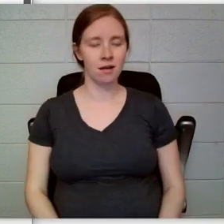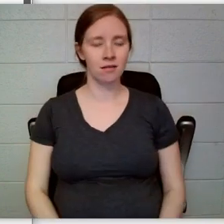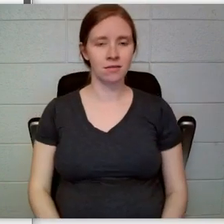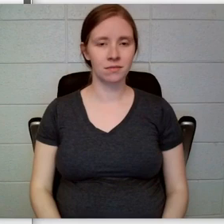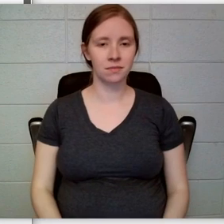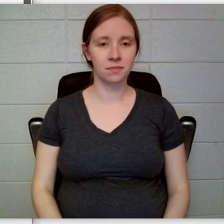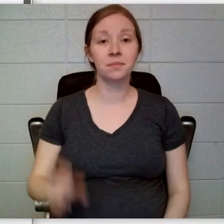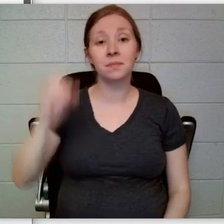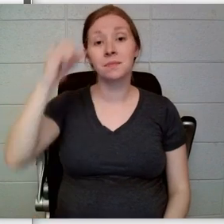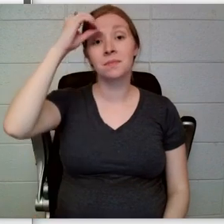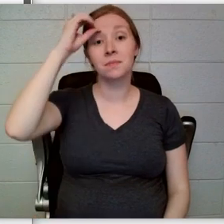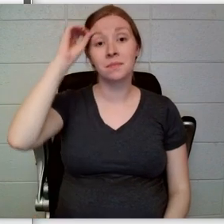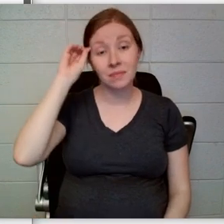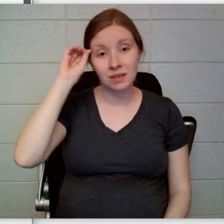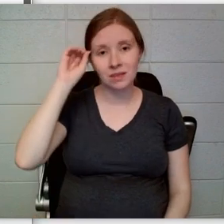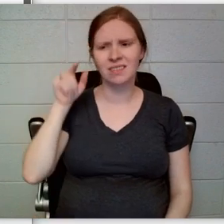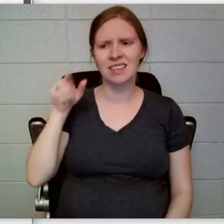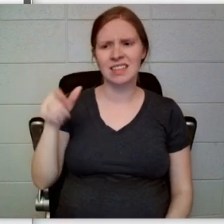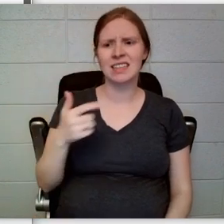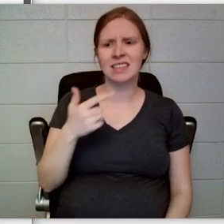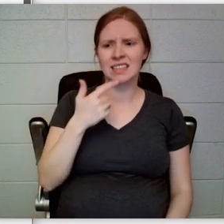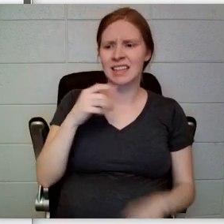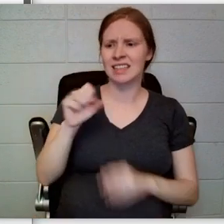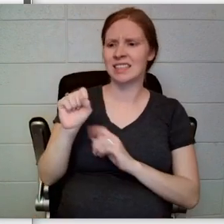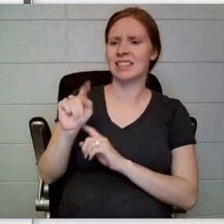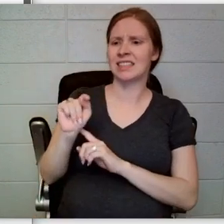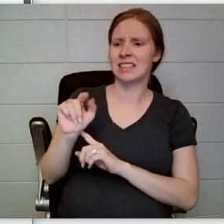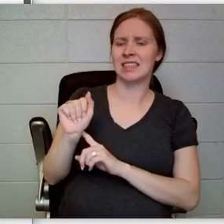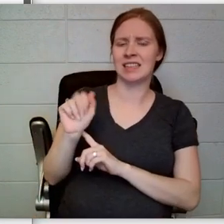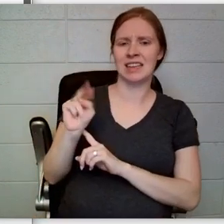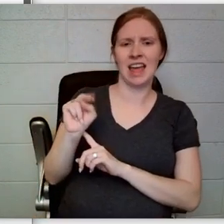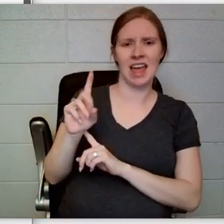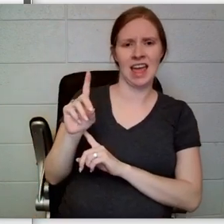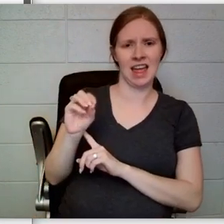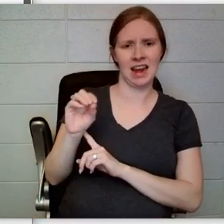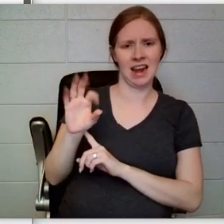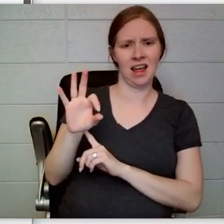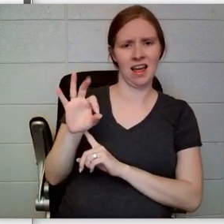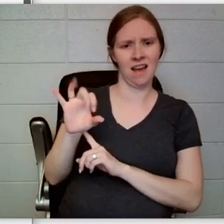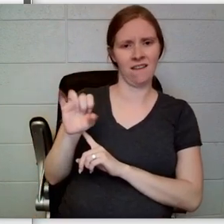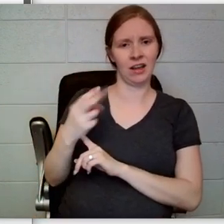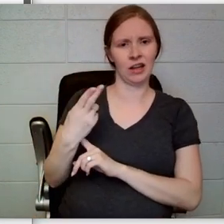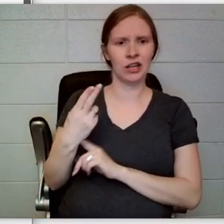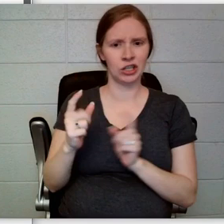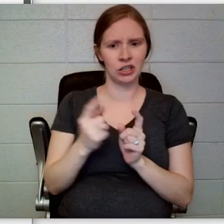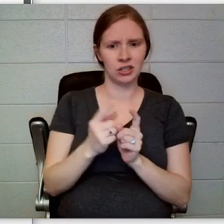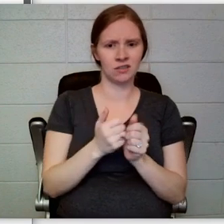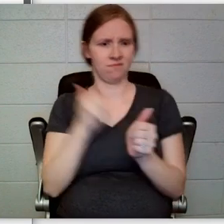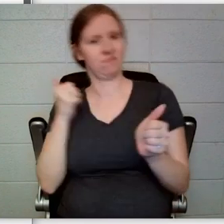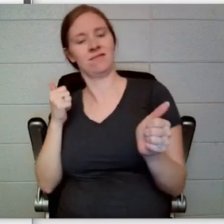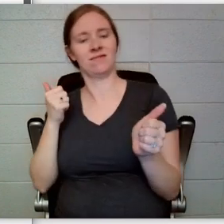used so ridiculously, the Baudelaire orphans all laughed, even Sunny, who of course did